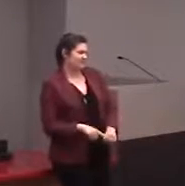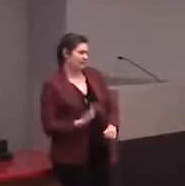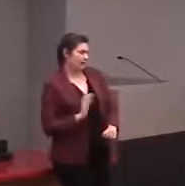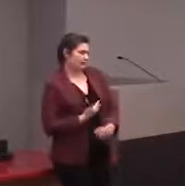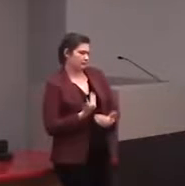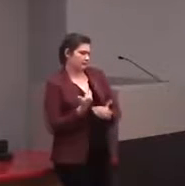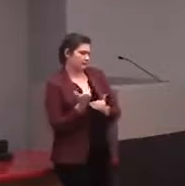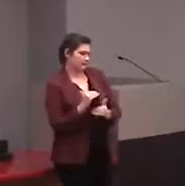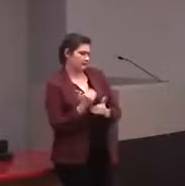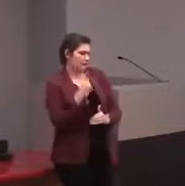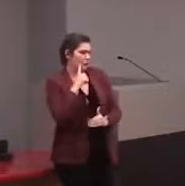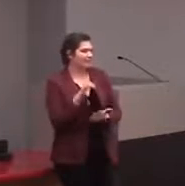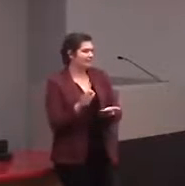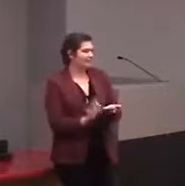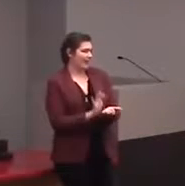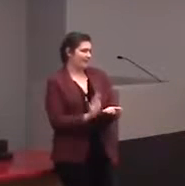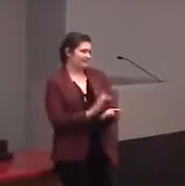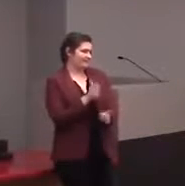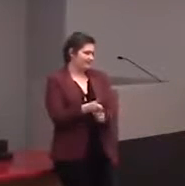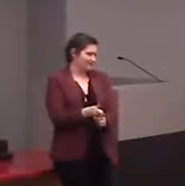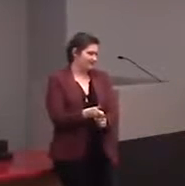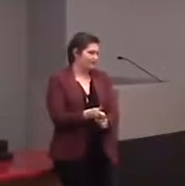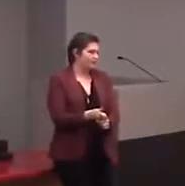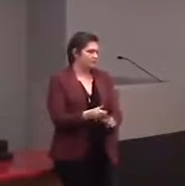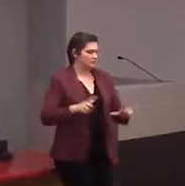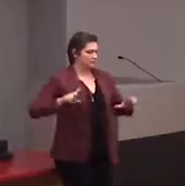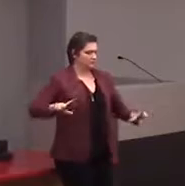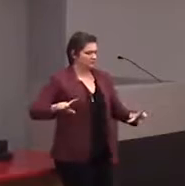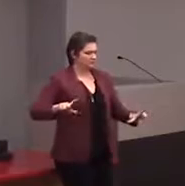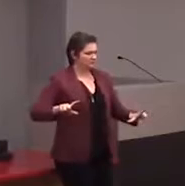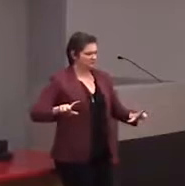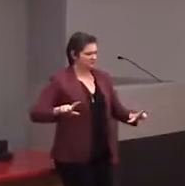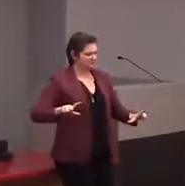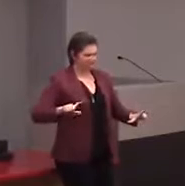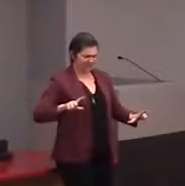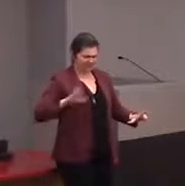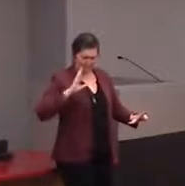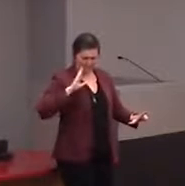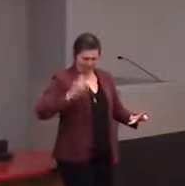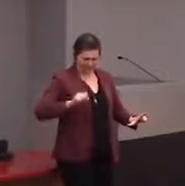of the tablet, 'cause you'd want it to vibrate... I actually don't know if these have vibrating motors